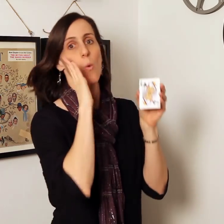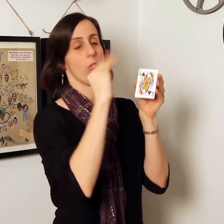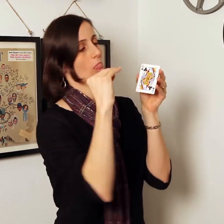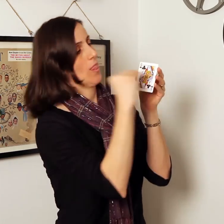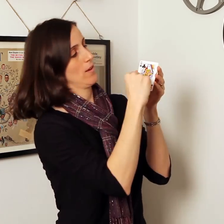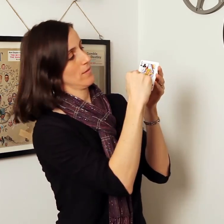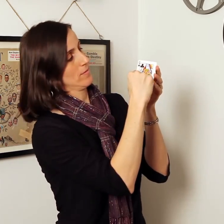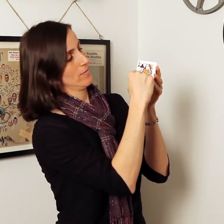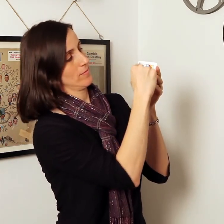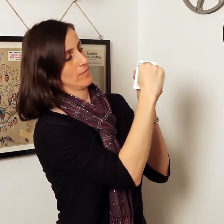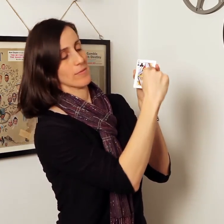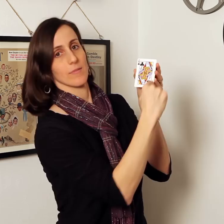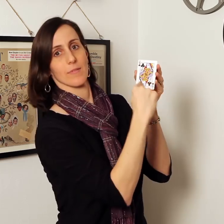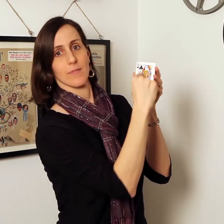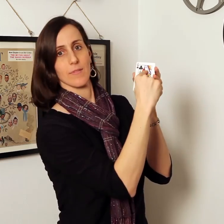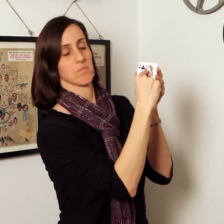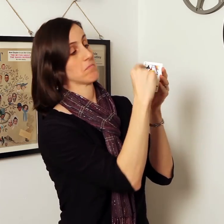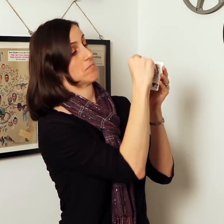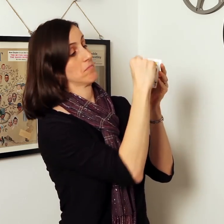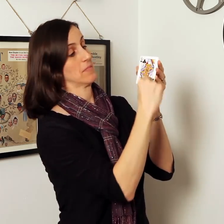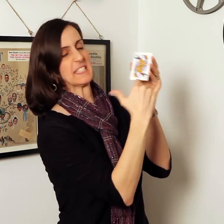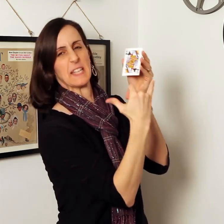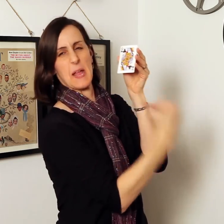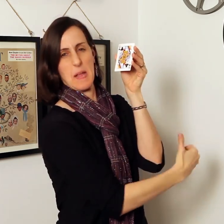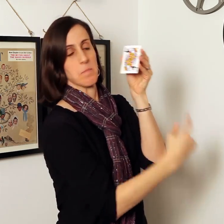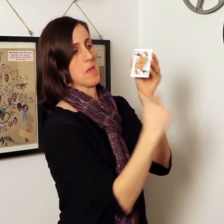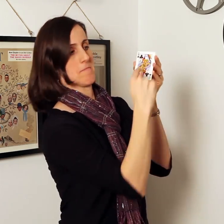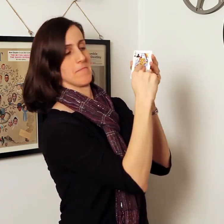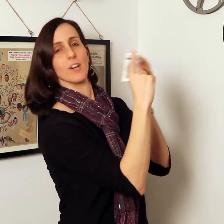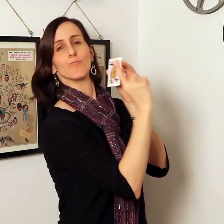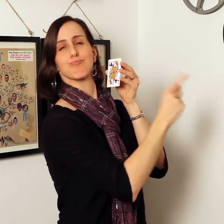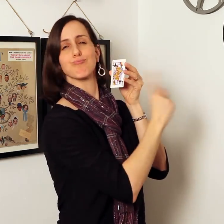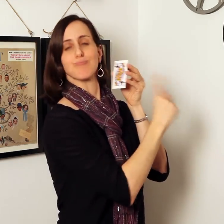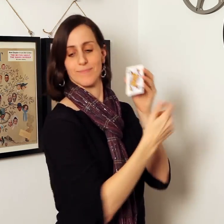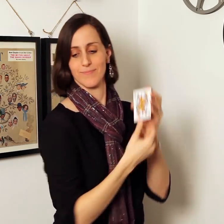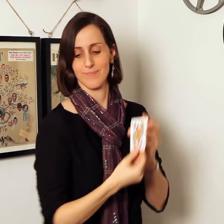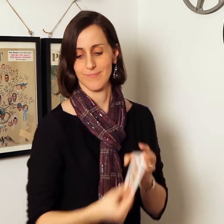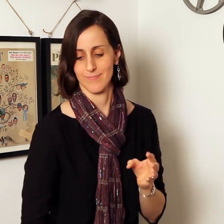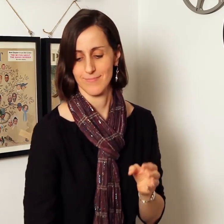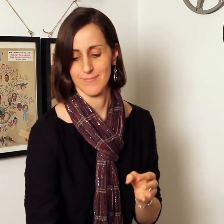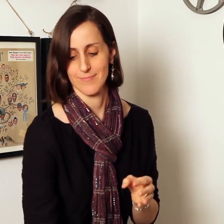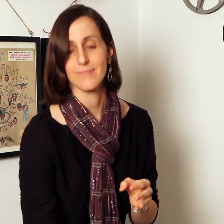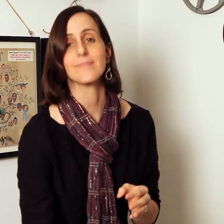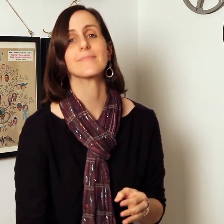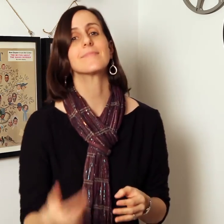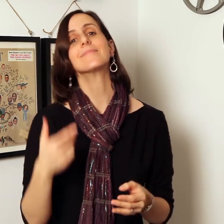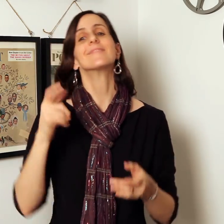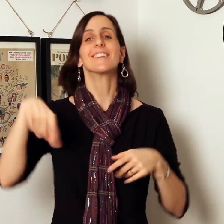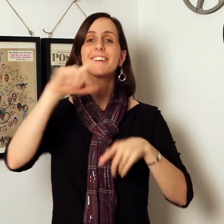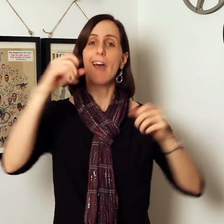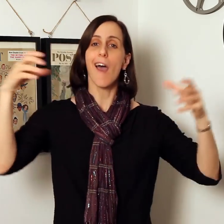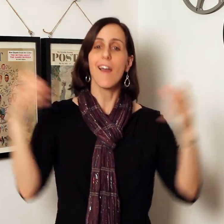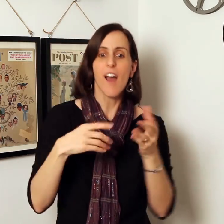Their artworks will be in this area. The outer part will remain the same. You can get together to discuss